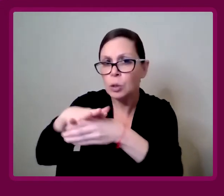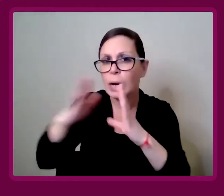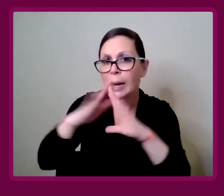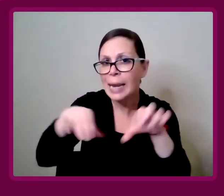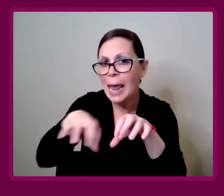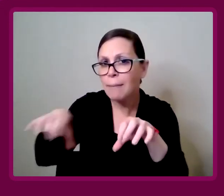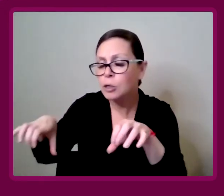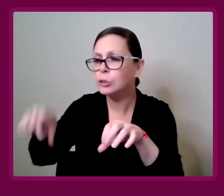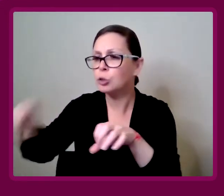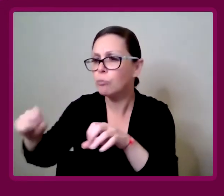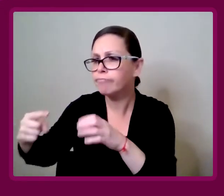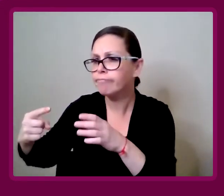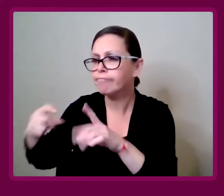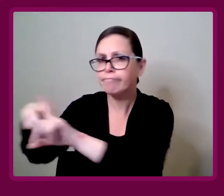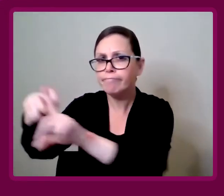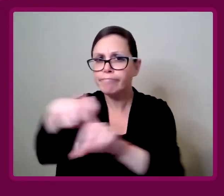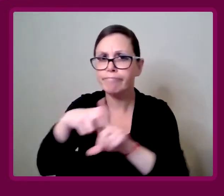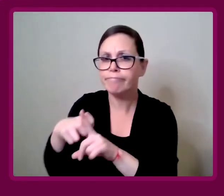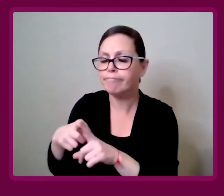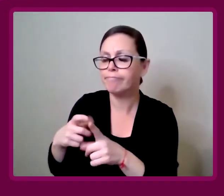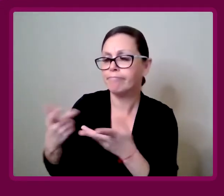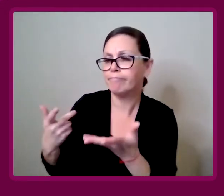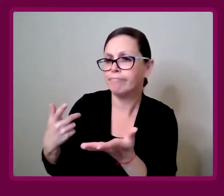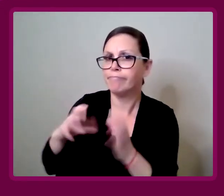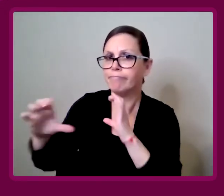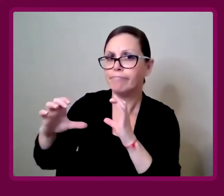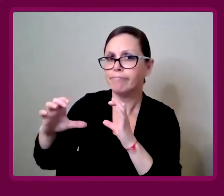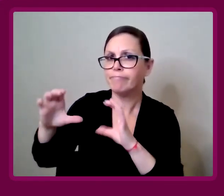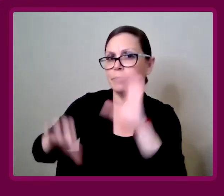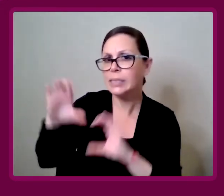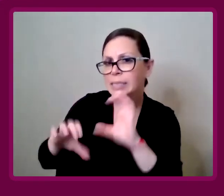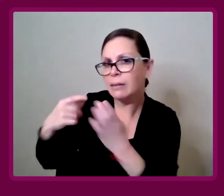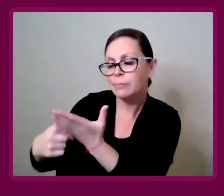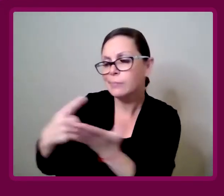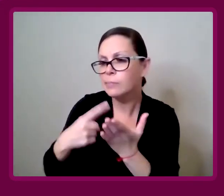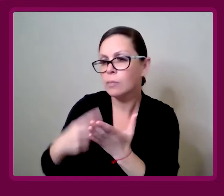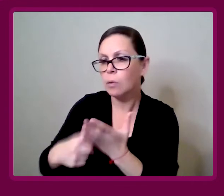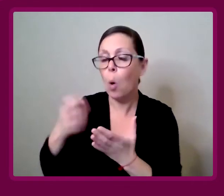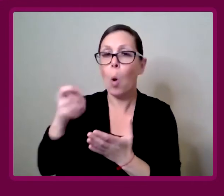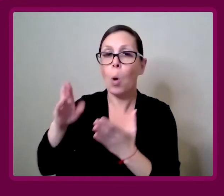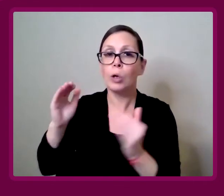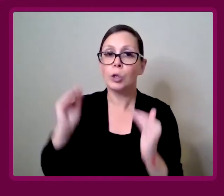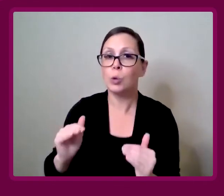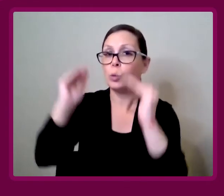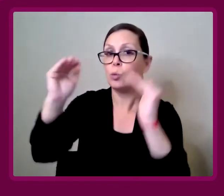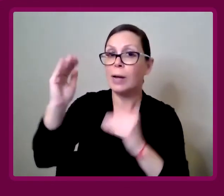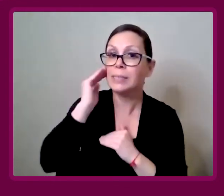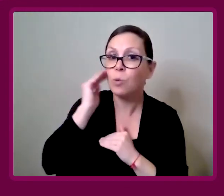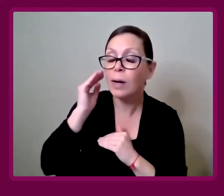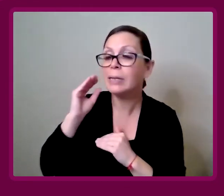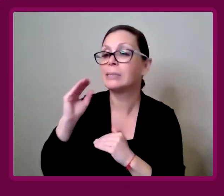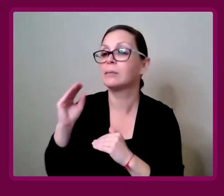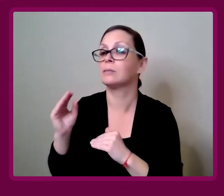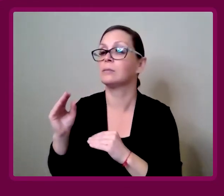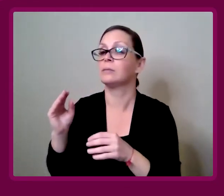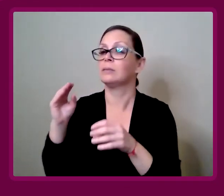neighbor. Or you try and raise awareness in a much smaller area.